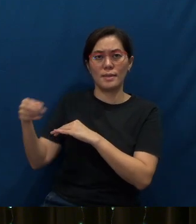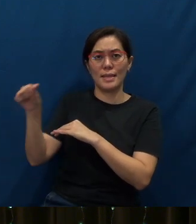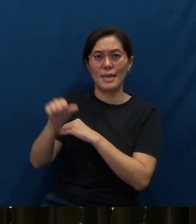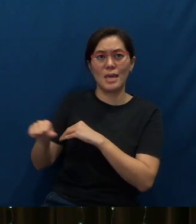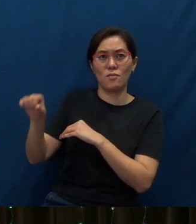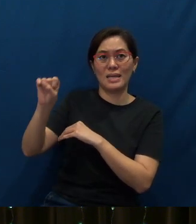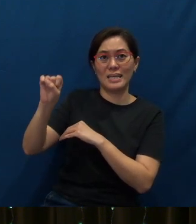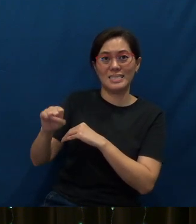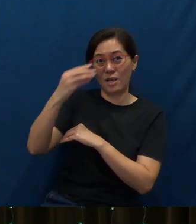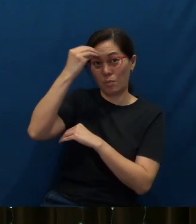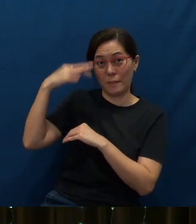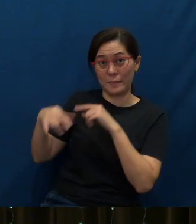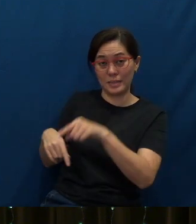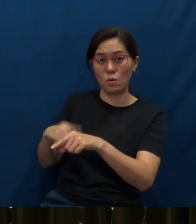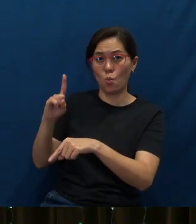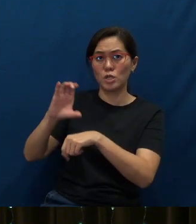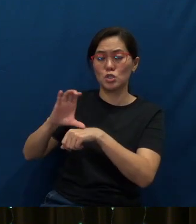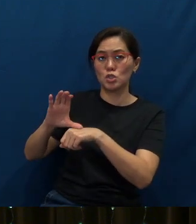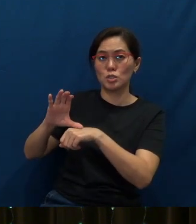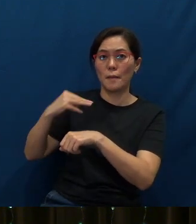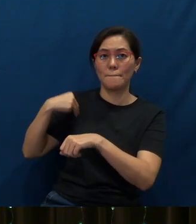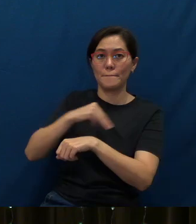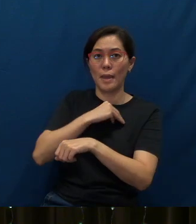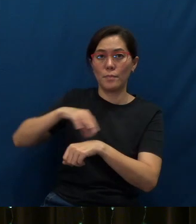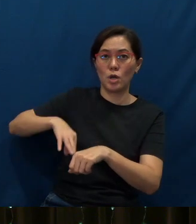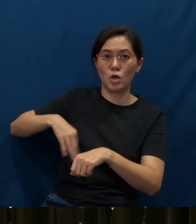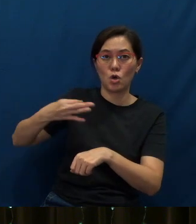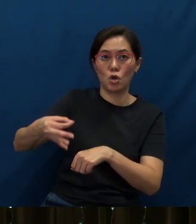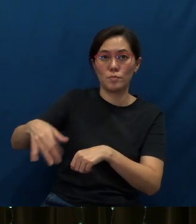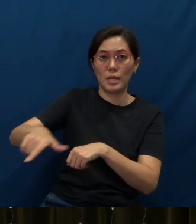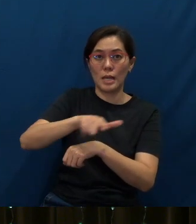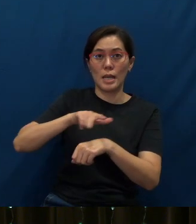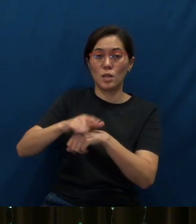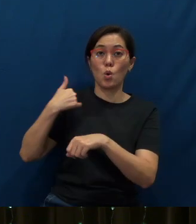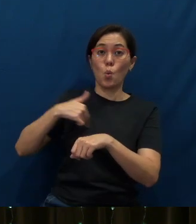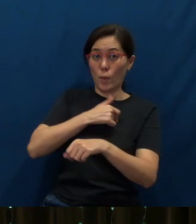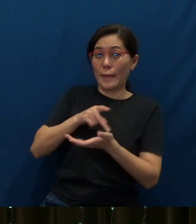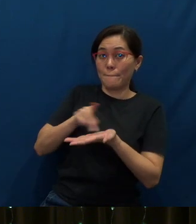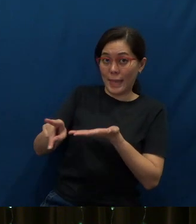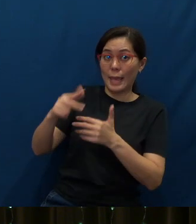One church member contributed the land, we paid for the building materials, and other